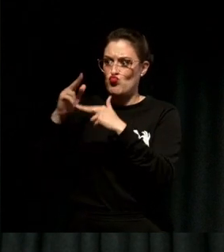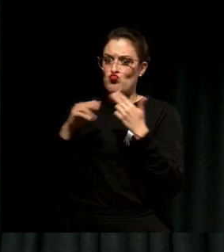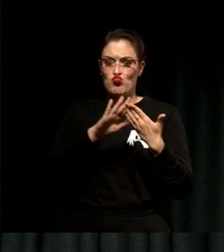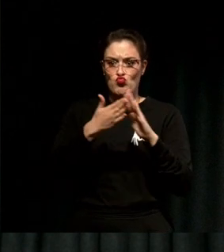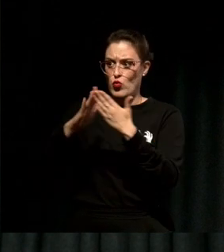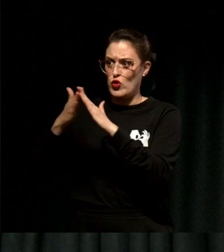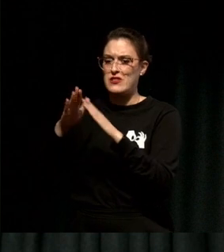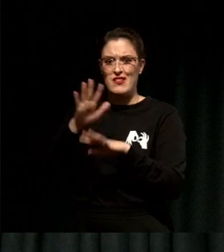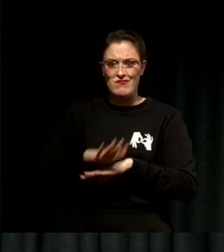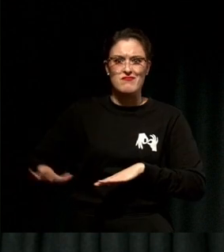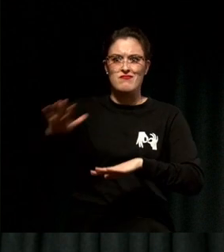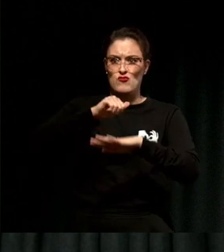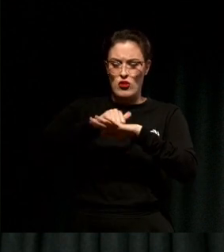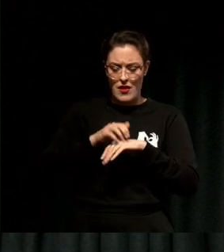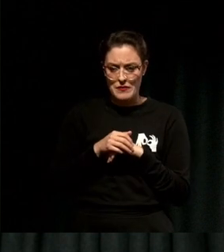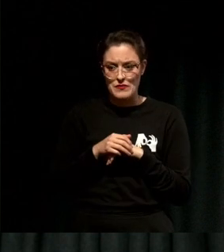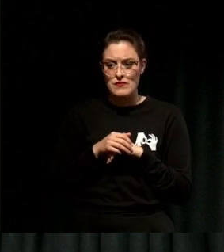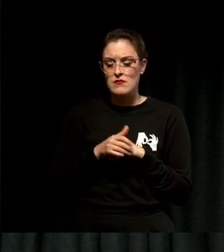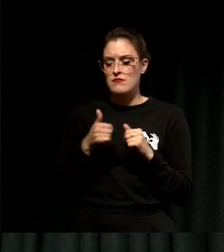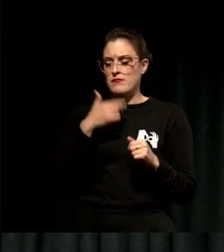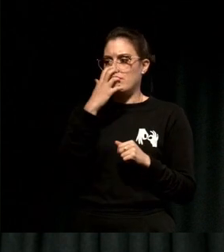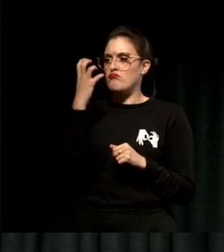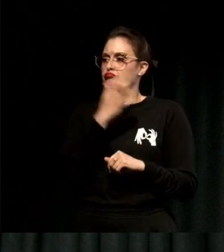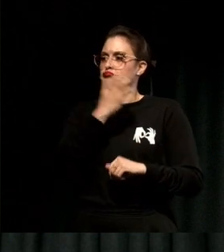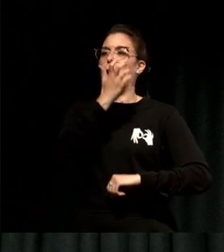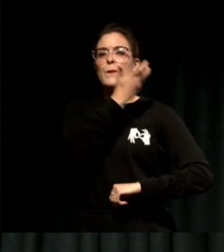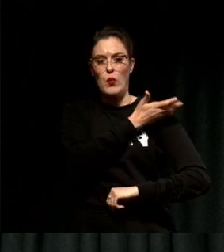I can't tell you how proud I am of our community and our team.